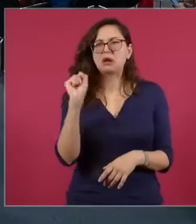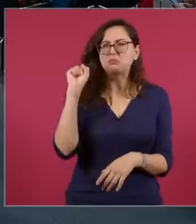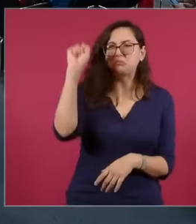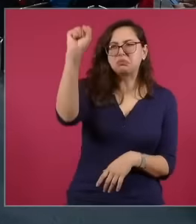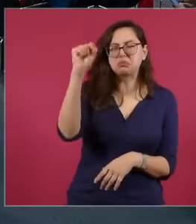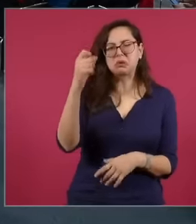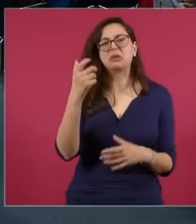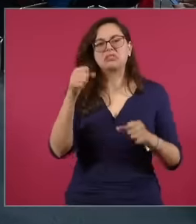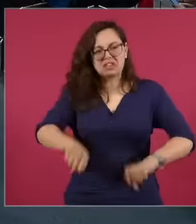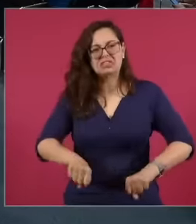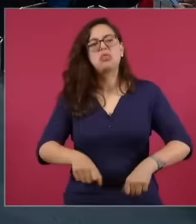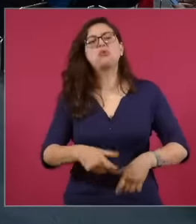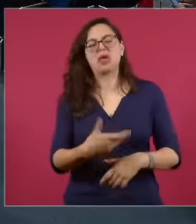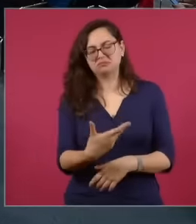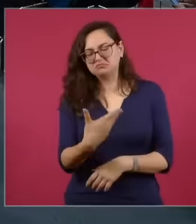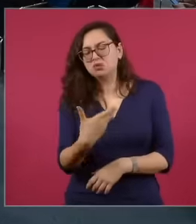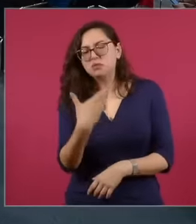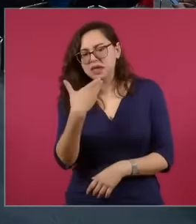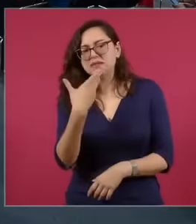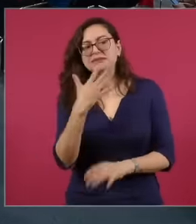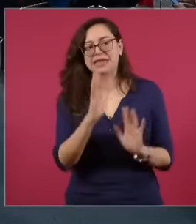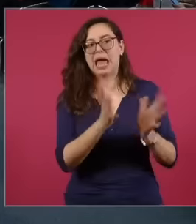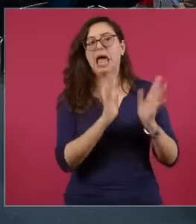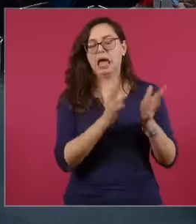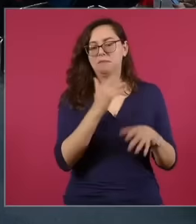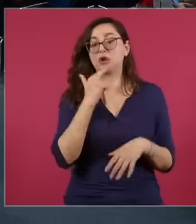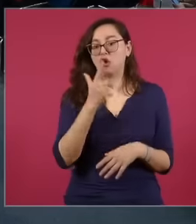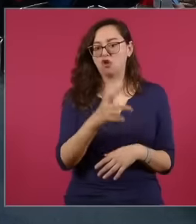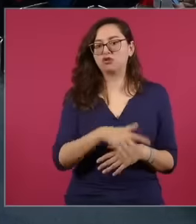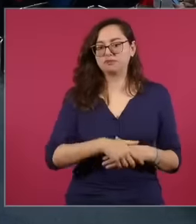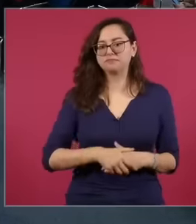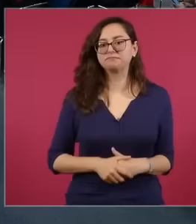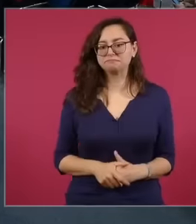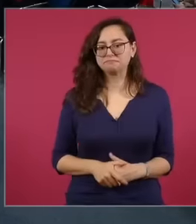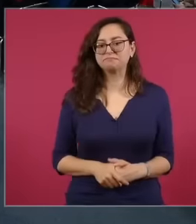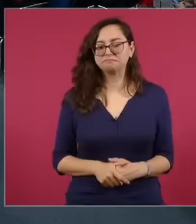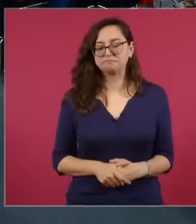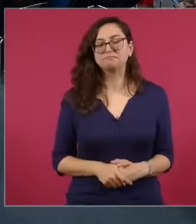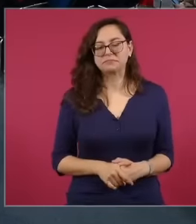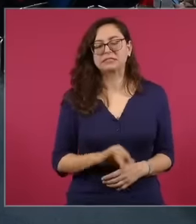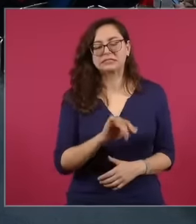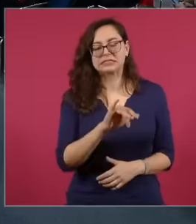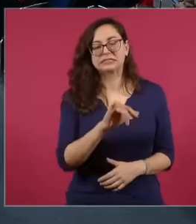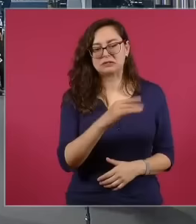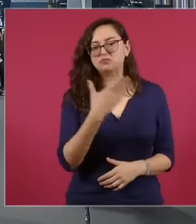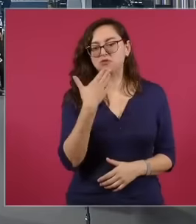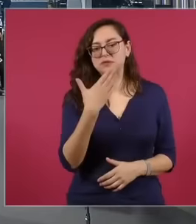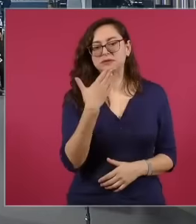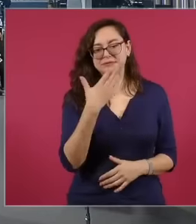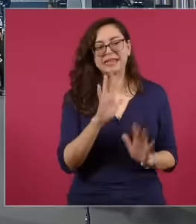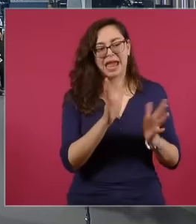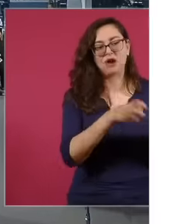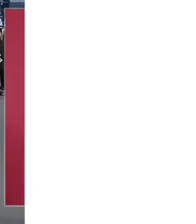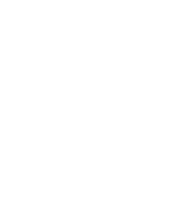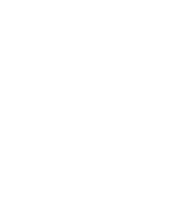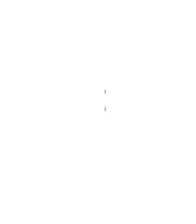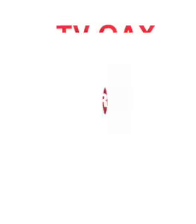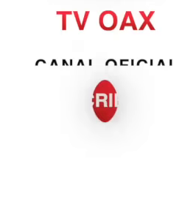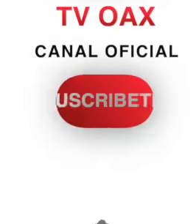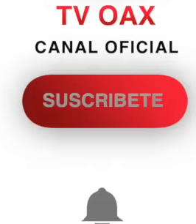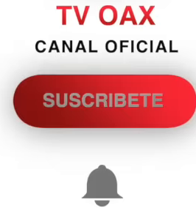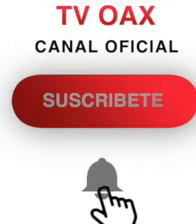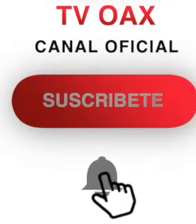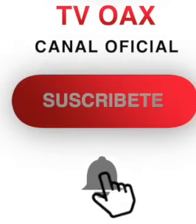. Yes, it's already fixed, well, see you